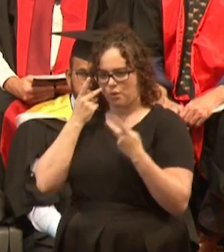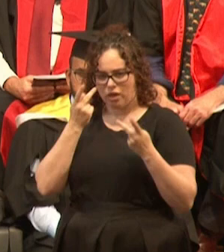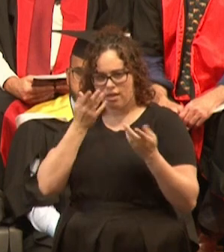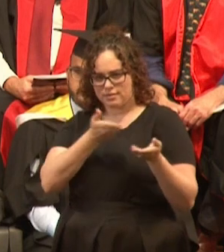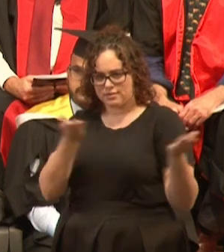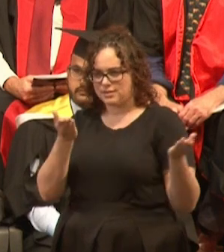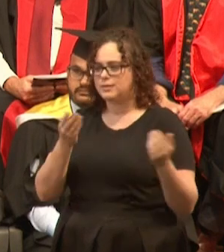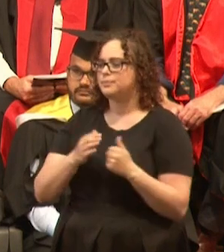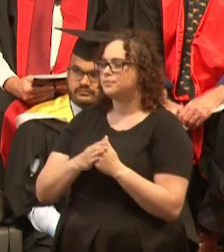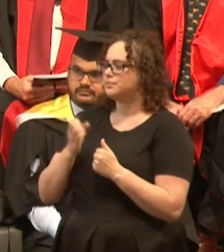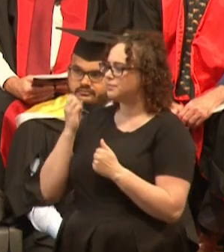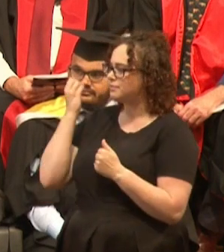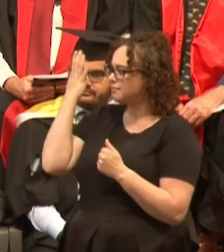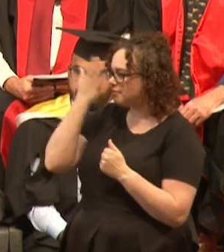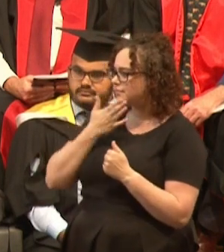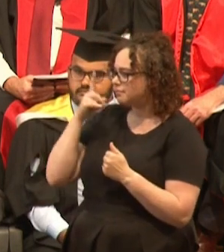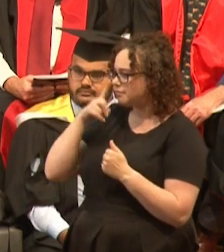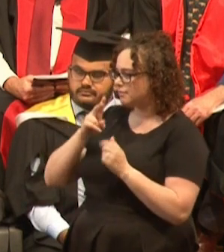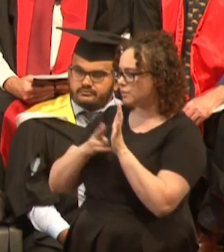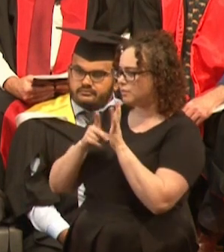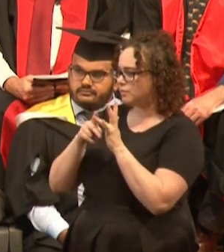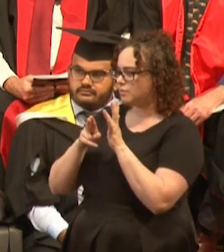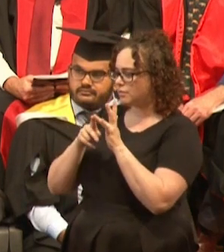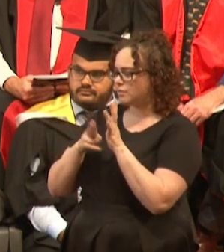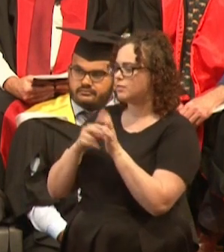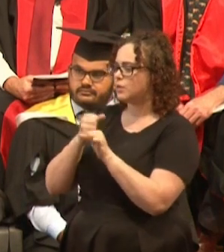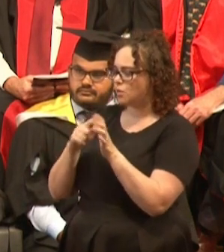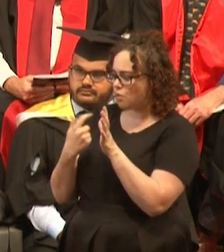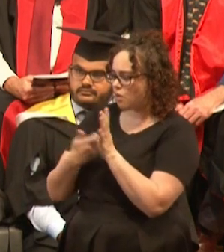Noongars, the custodians of this land for tens of thousands of years,